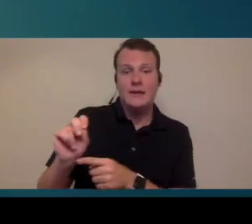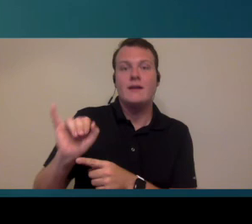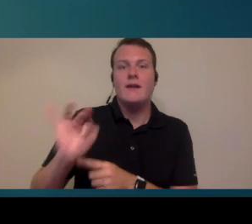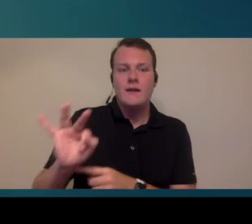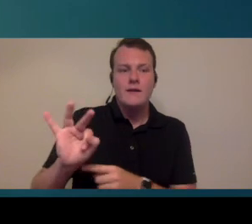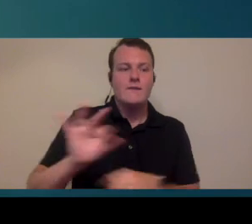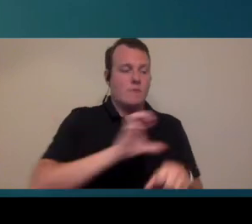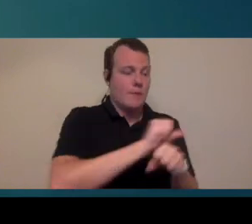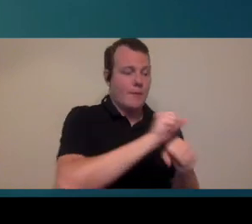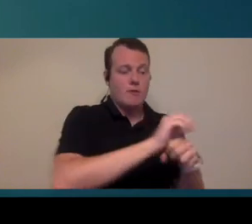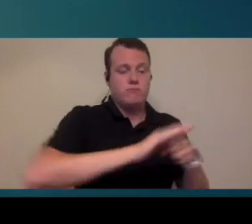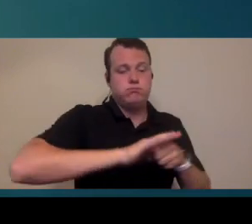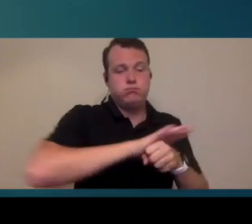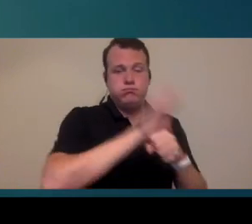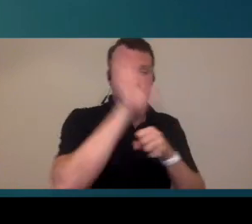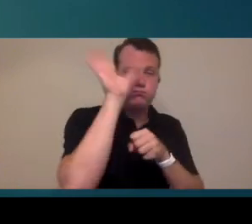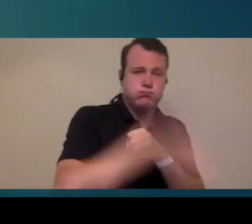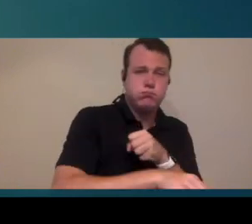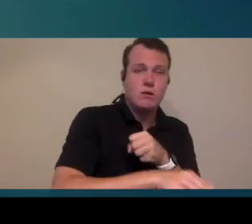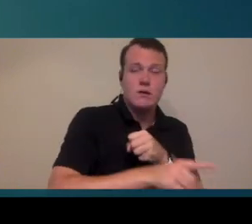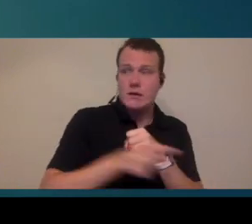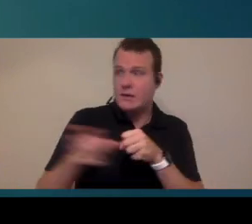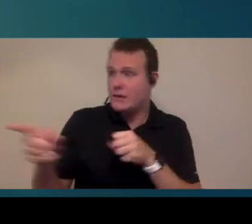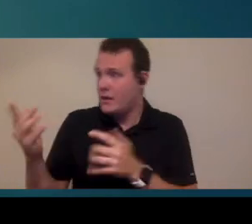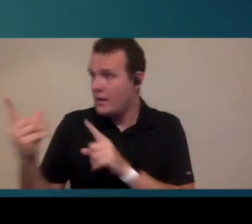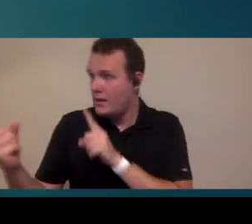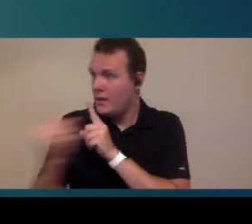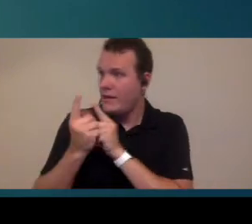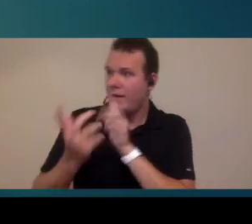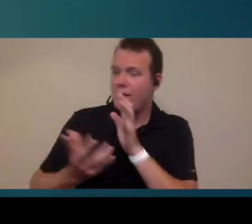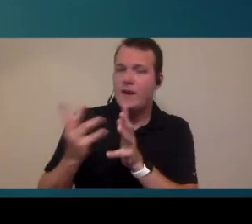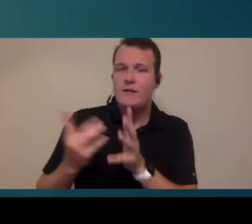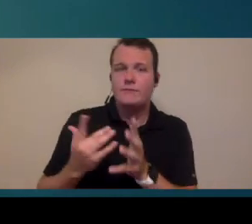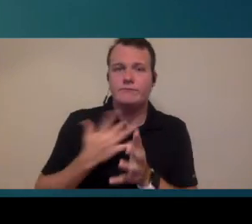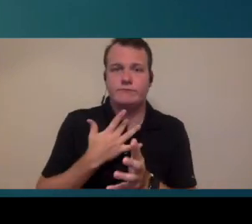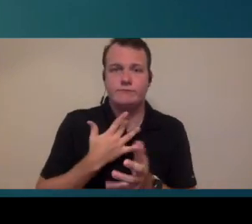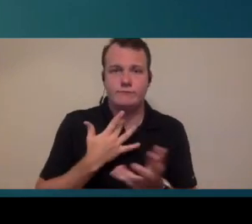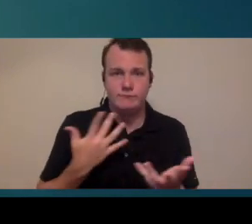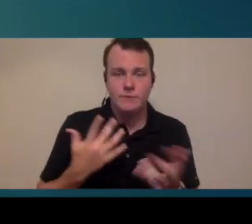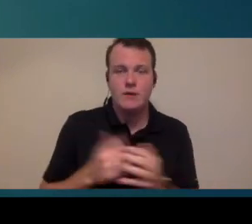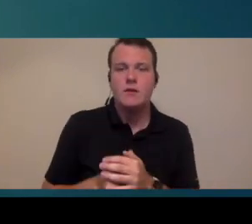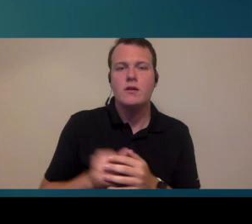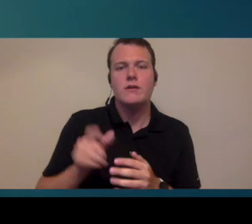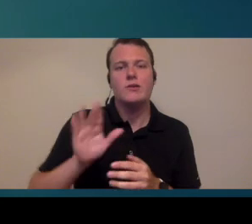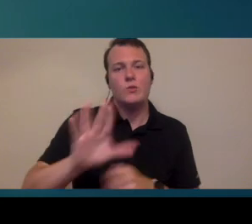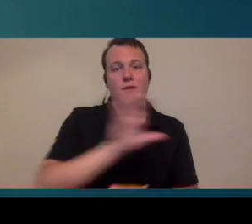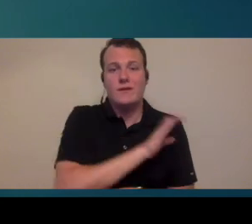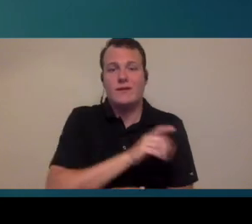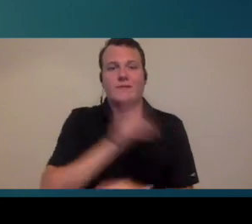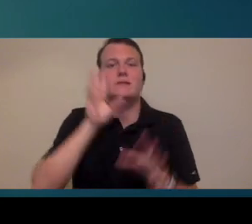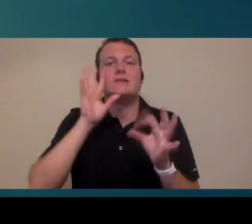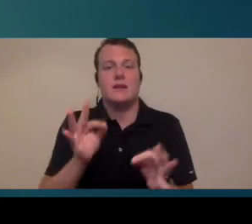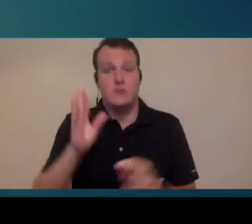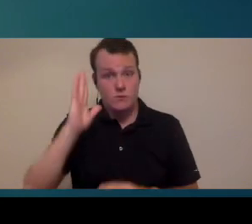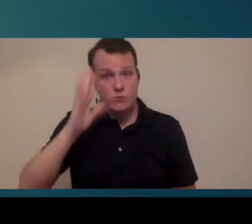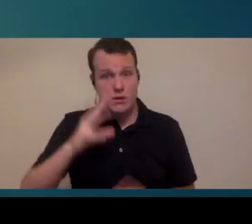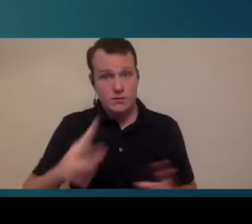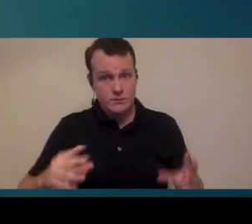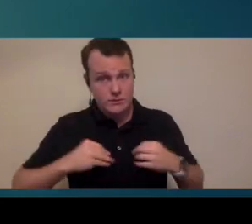booked to the point where they're booked back-to-back so if you think your clinic will need to decide if you are going to see walk-ins and if so what will that